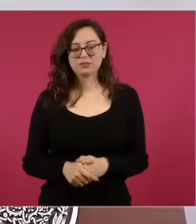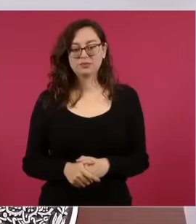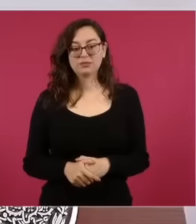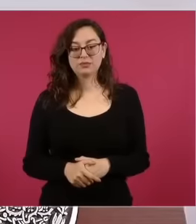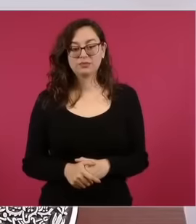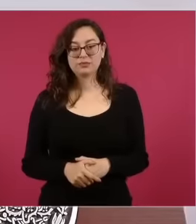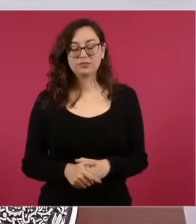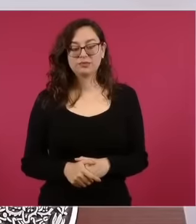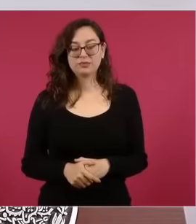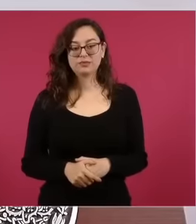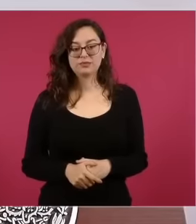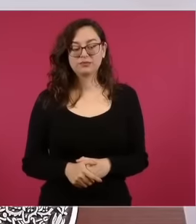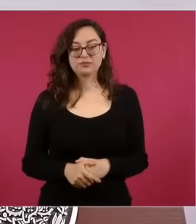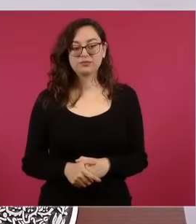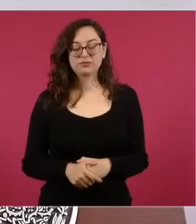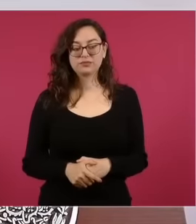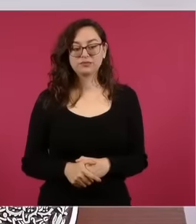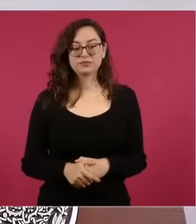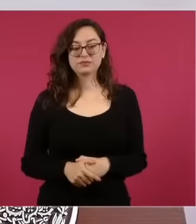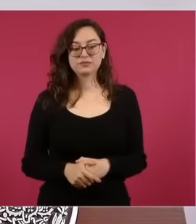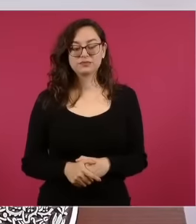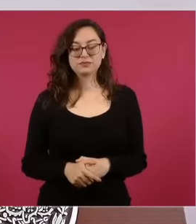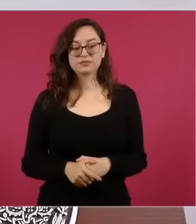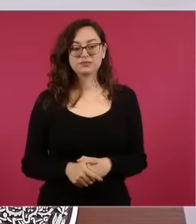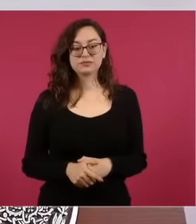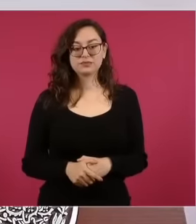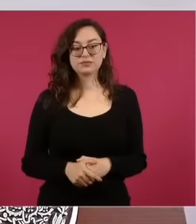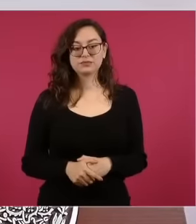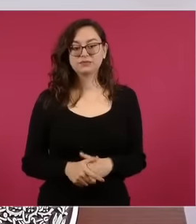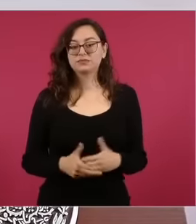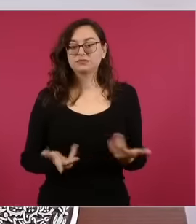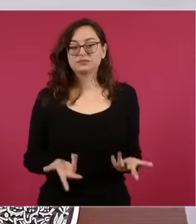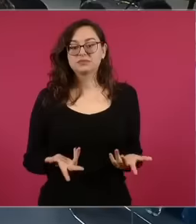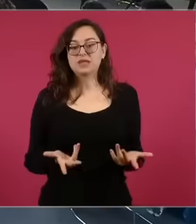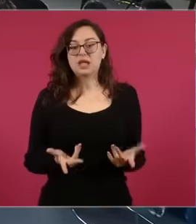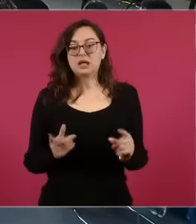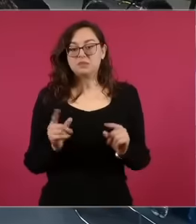no Mexico is a